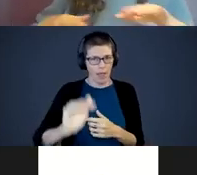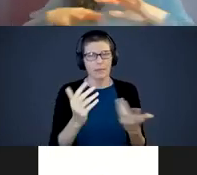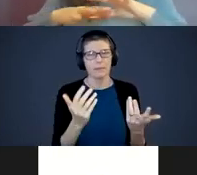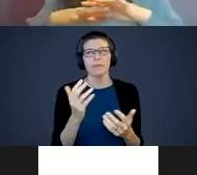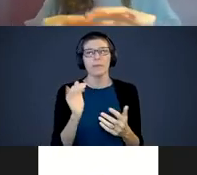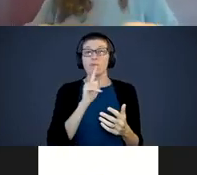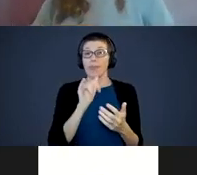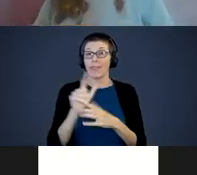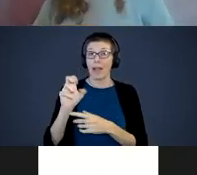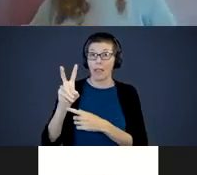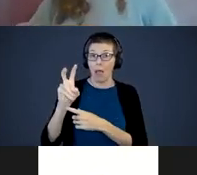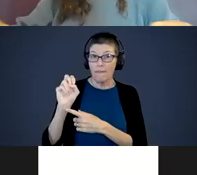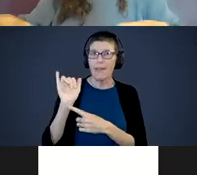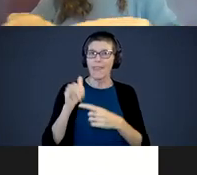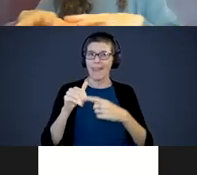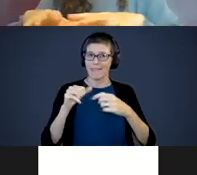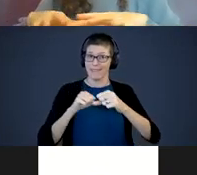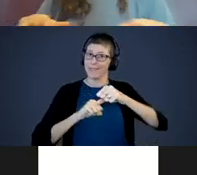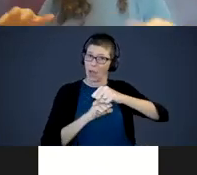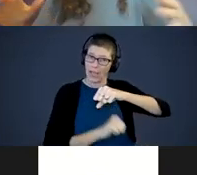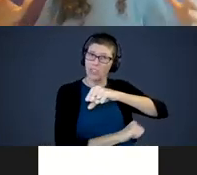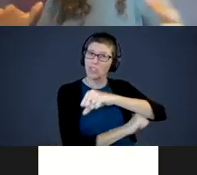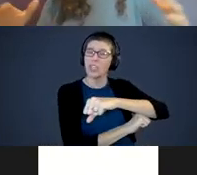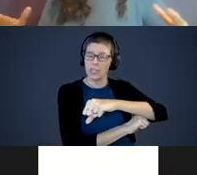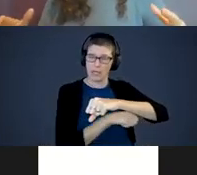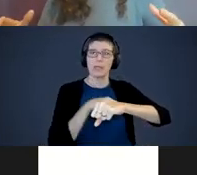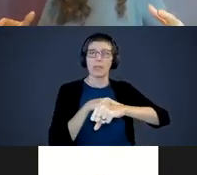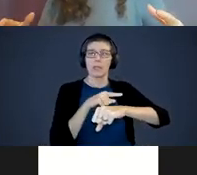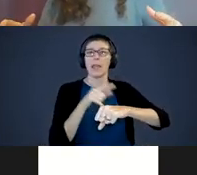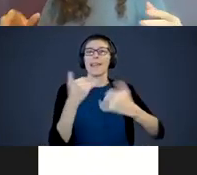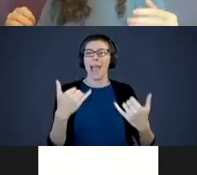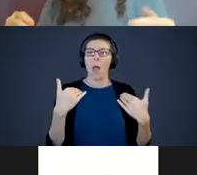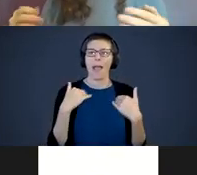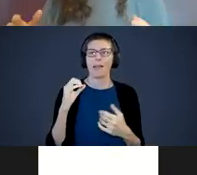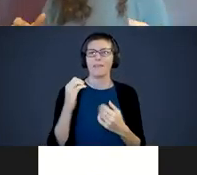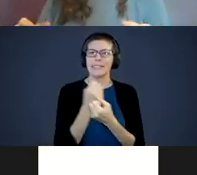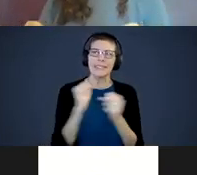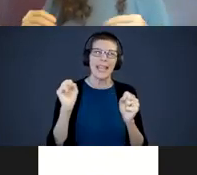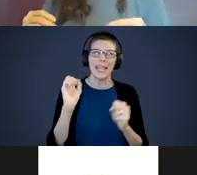that foundation you give to the baby allows them that safe space. They know they are loved;